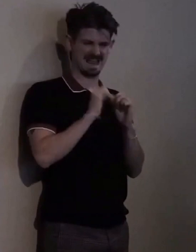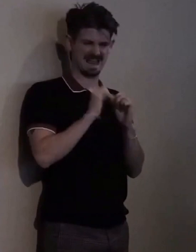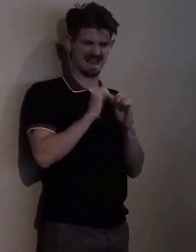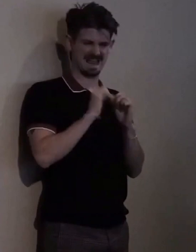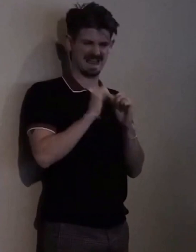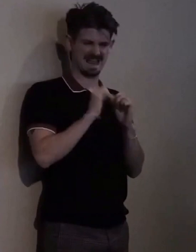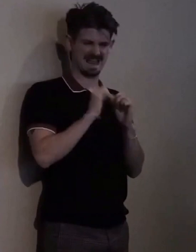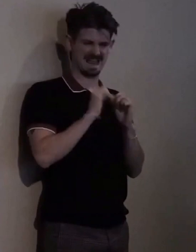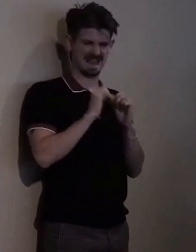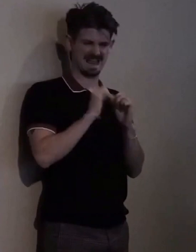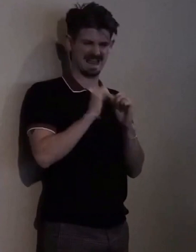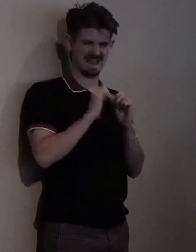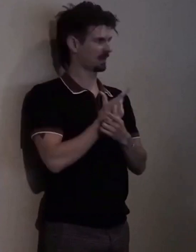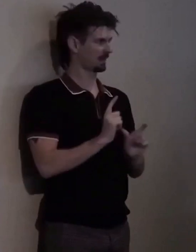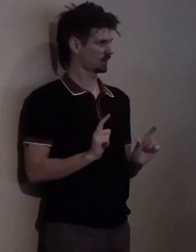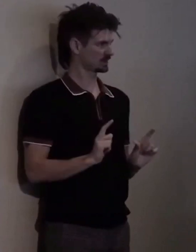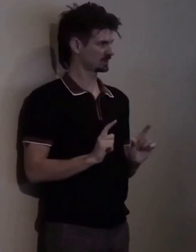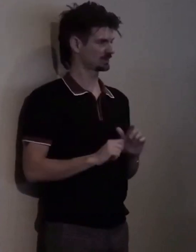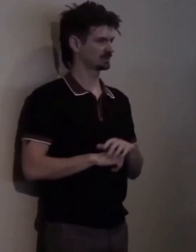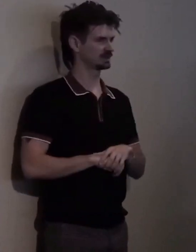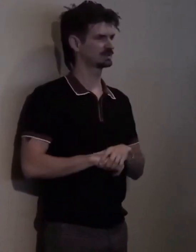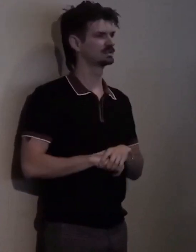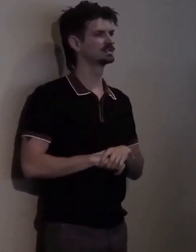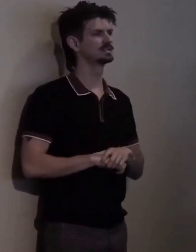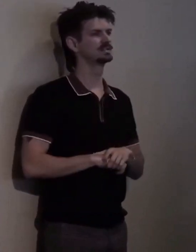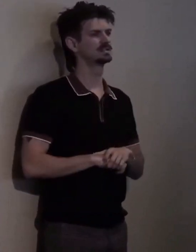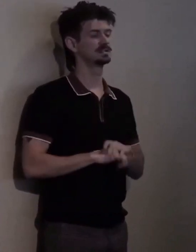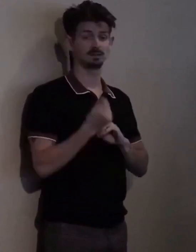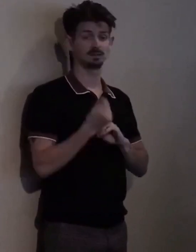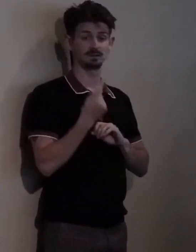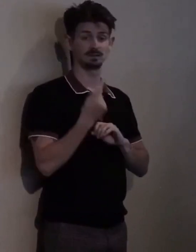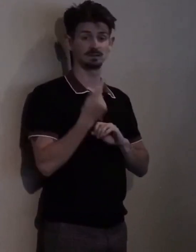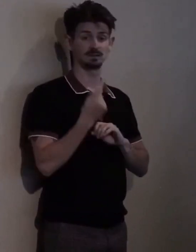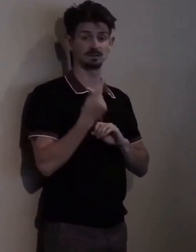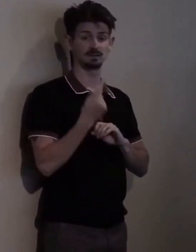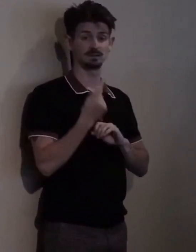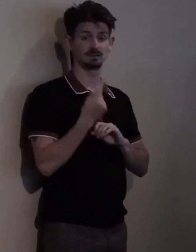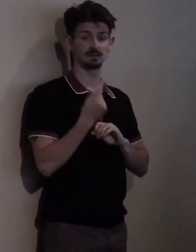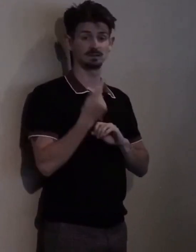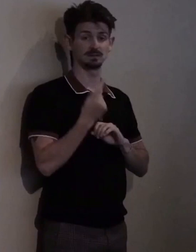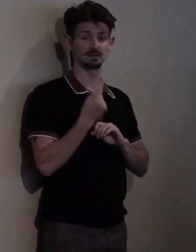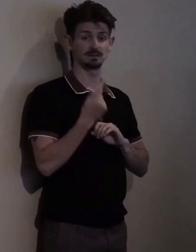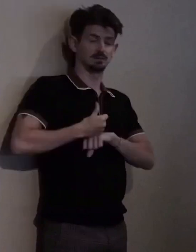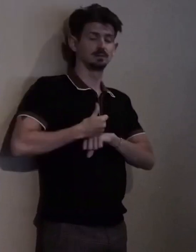Uhm... A lot of our systems that currently exist and our thought process